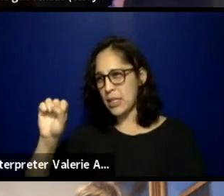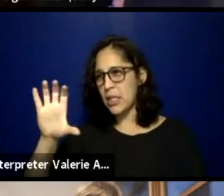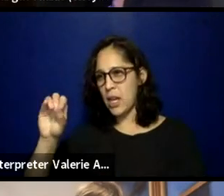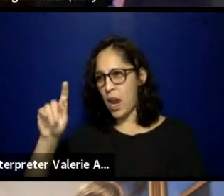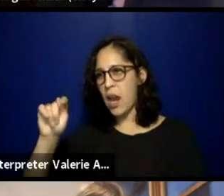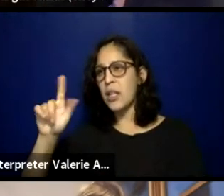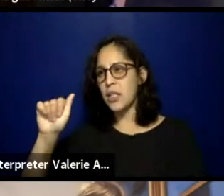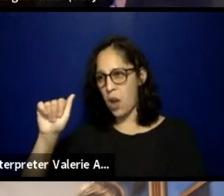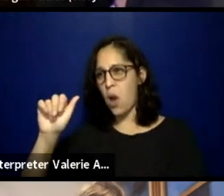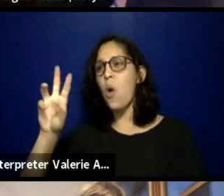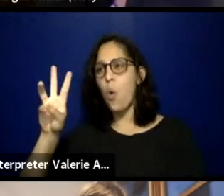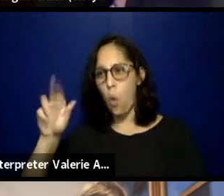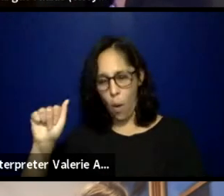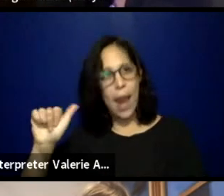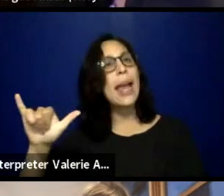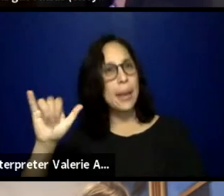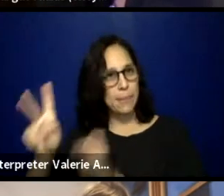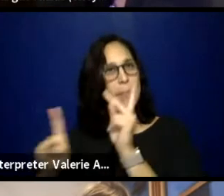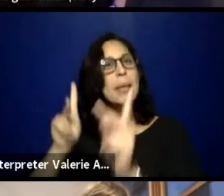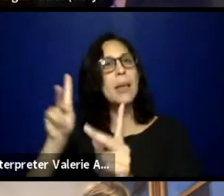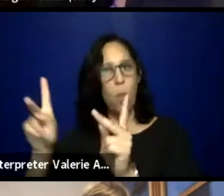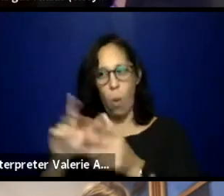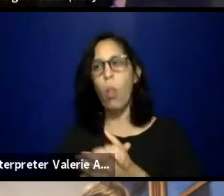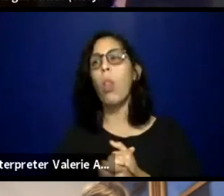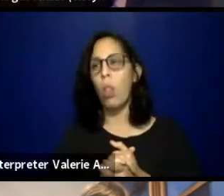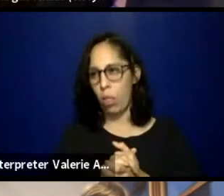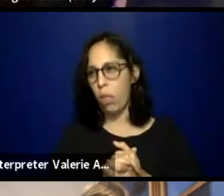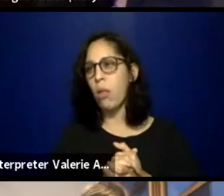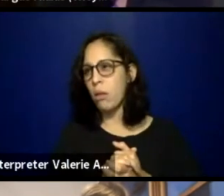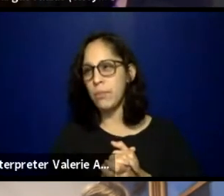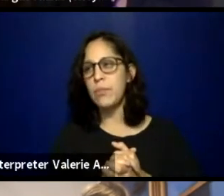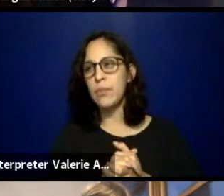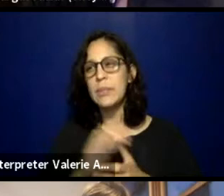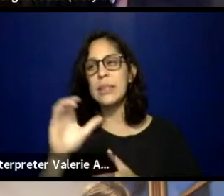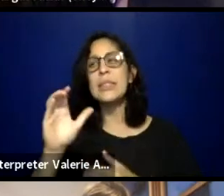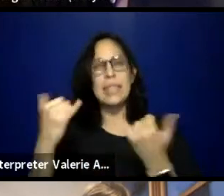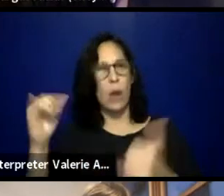Beautiful, beautiful, and last, but certainly not least,